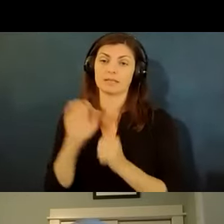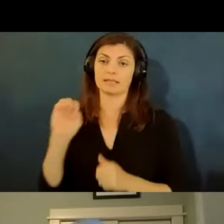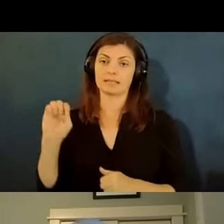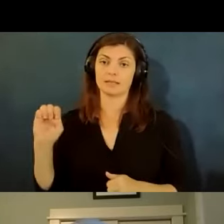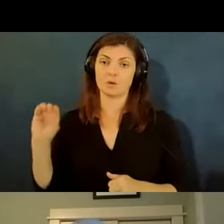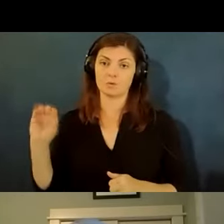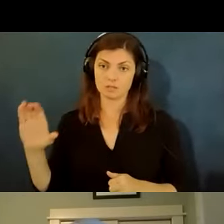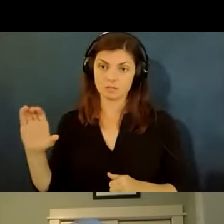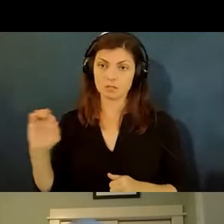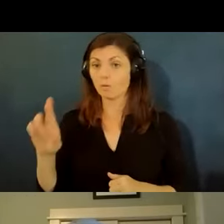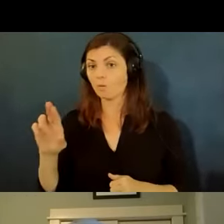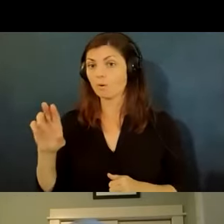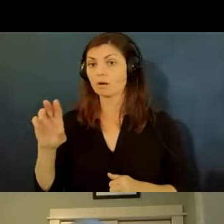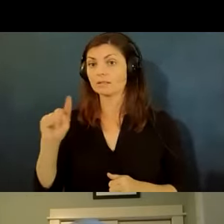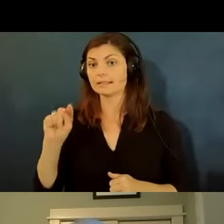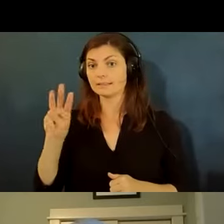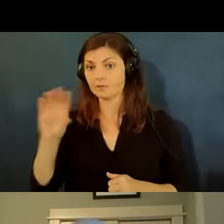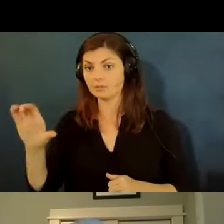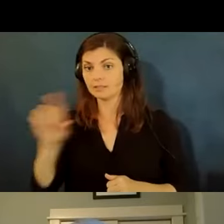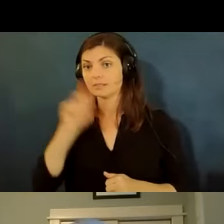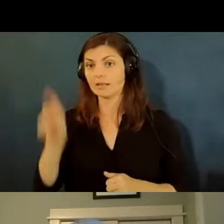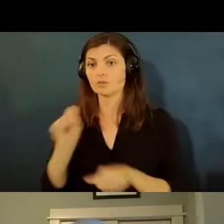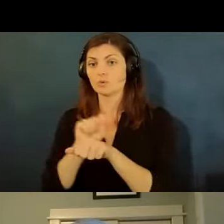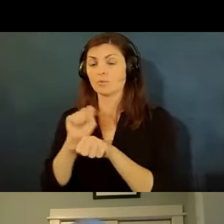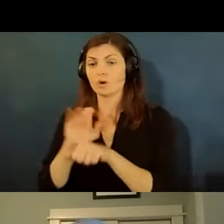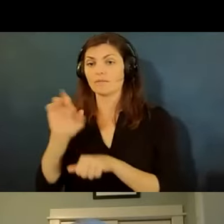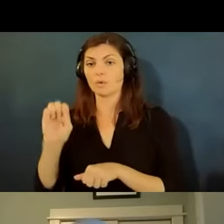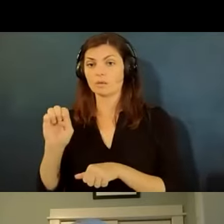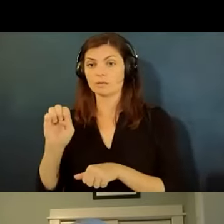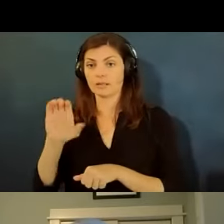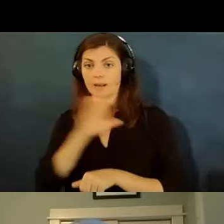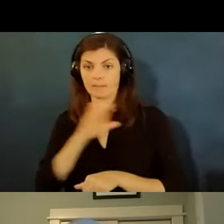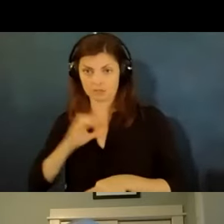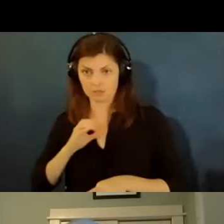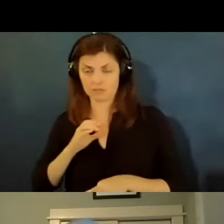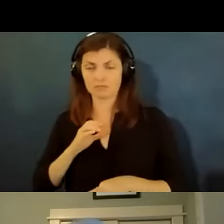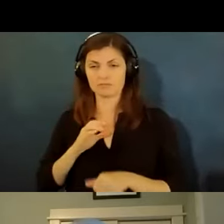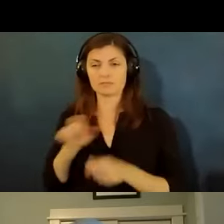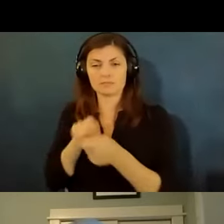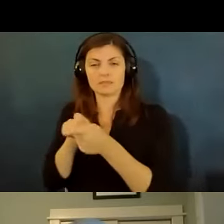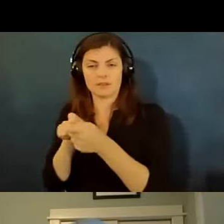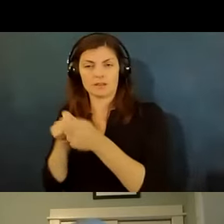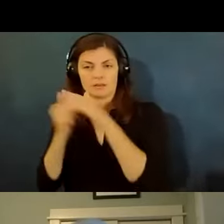or the texas workforce commission's civil rights division or one of three local